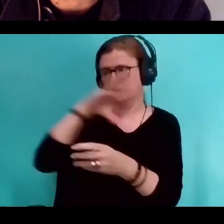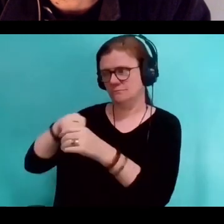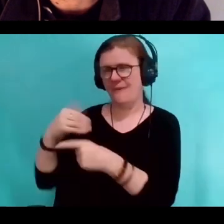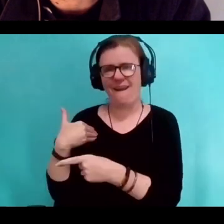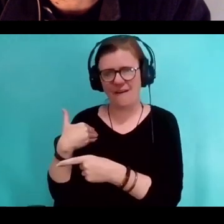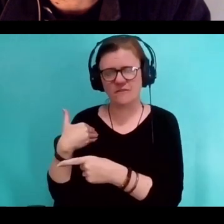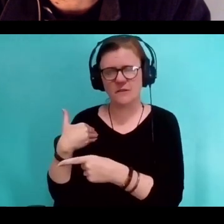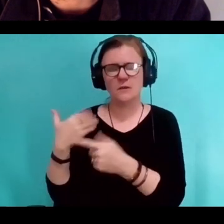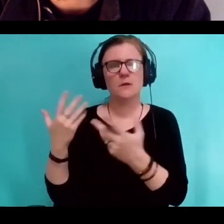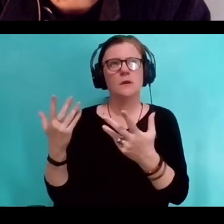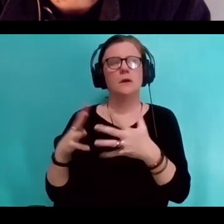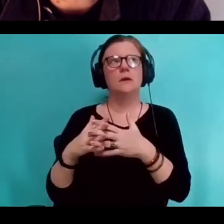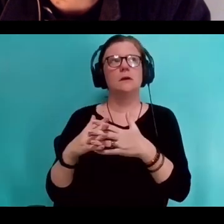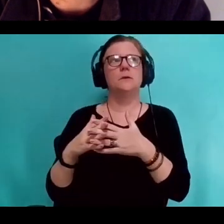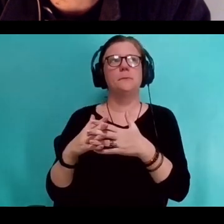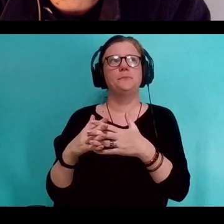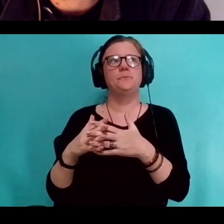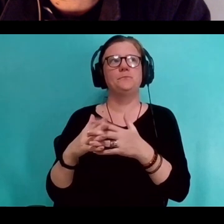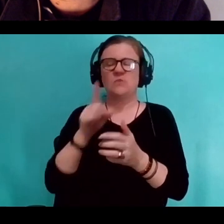And so how to tell a story that would go along